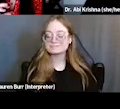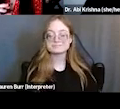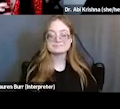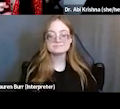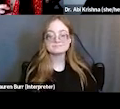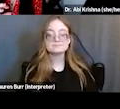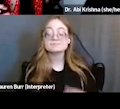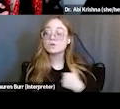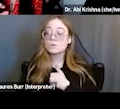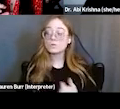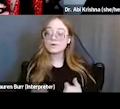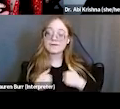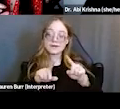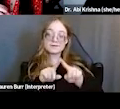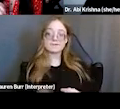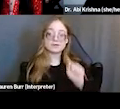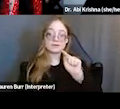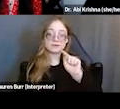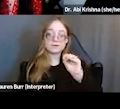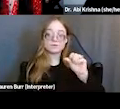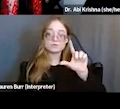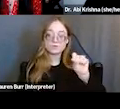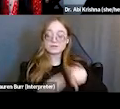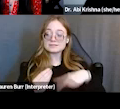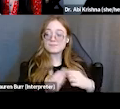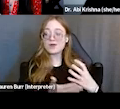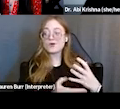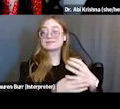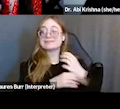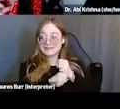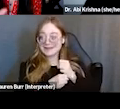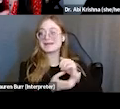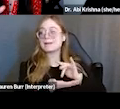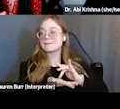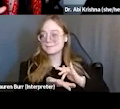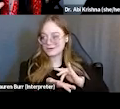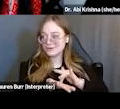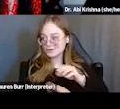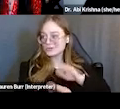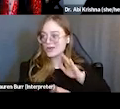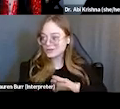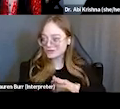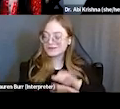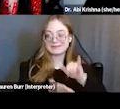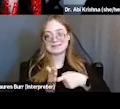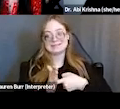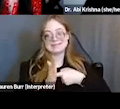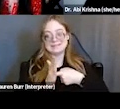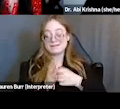We have tools on collecting medical records, so that SOAR critical component which is, you know, key to this and lots of our questions were related to that.